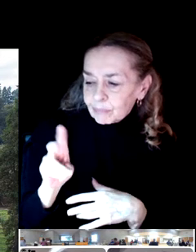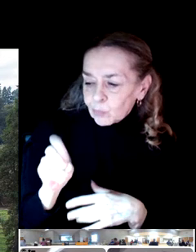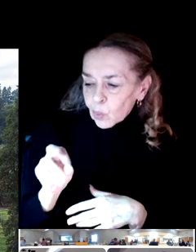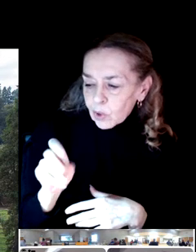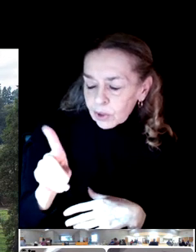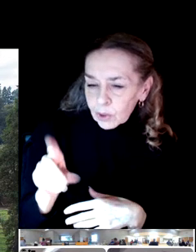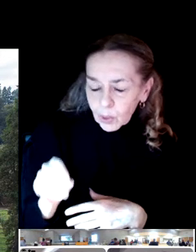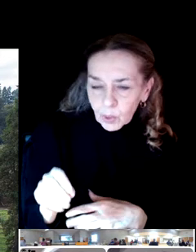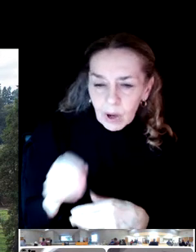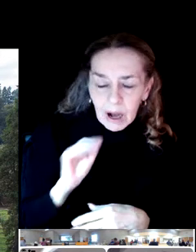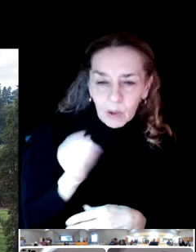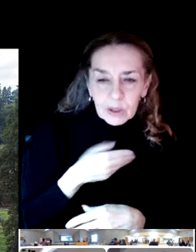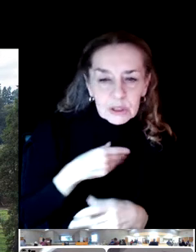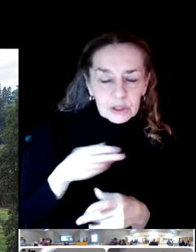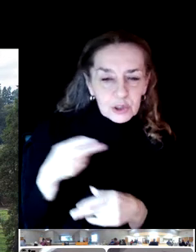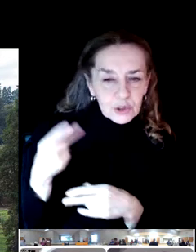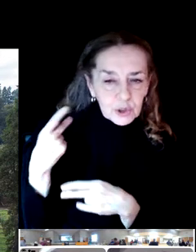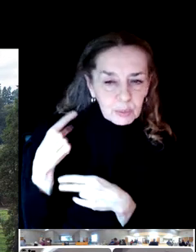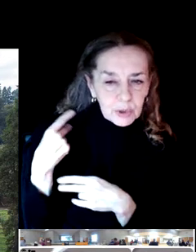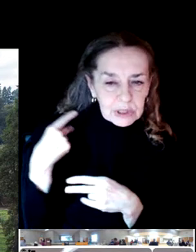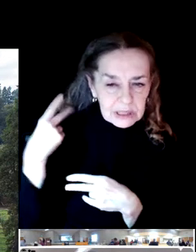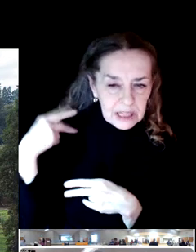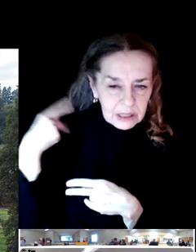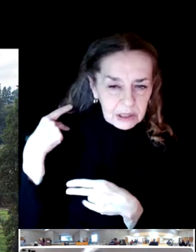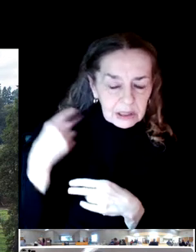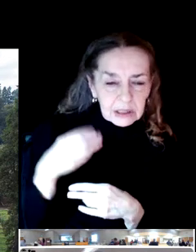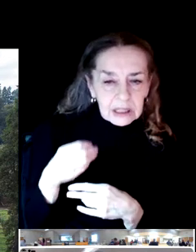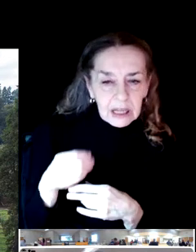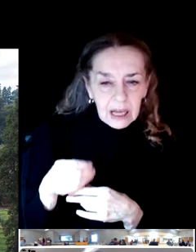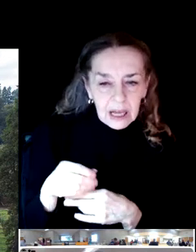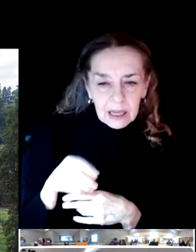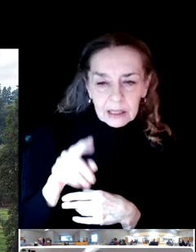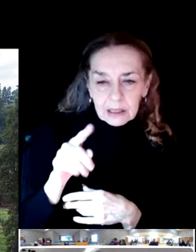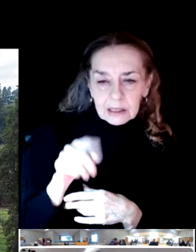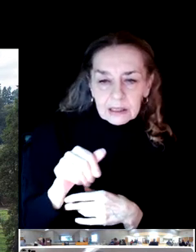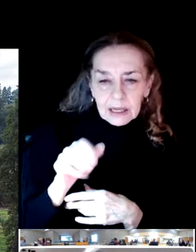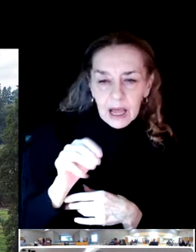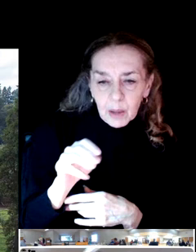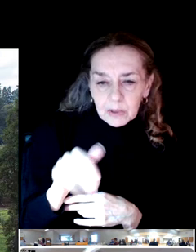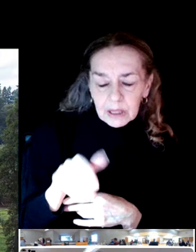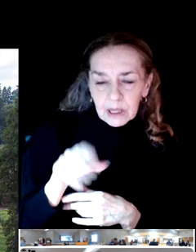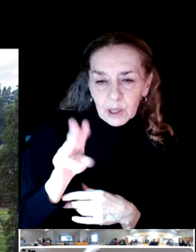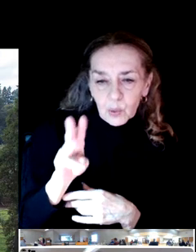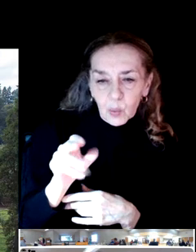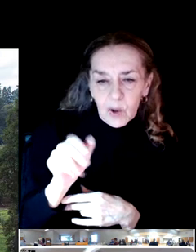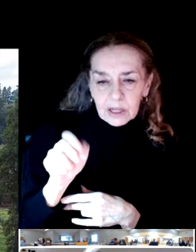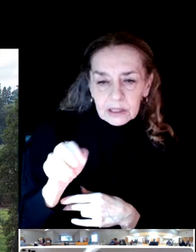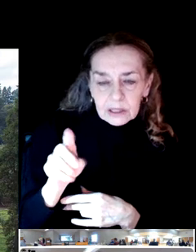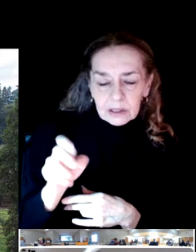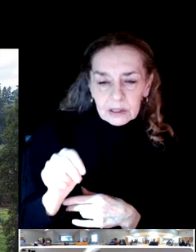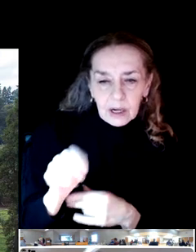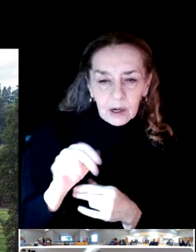our community engagement director. And our sign interpreter on screen tonight is Linda Collins.